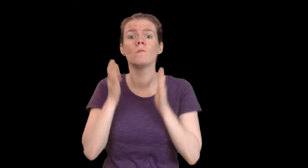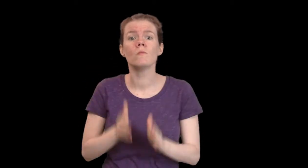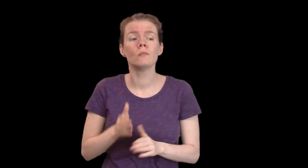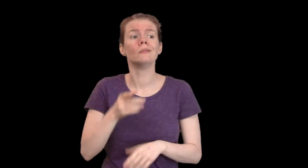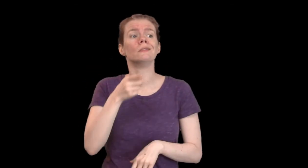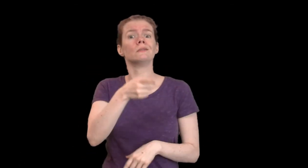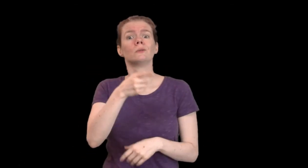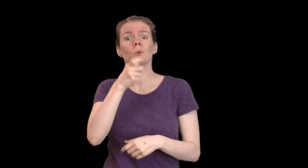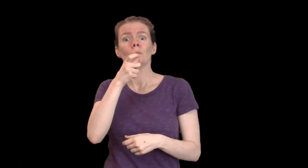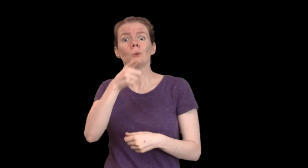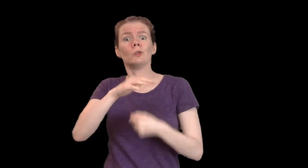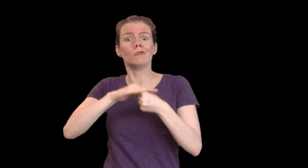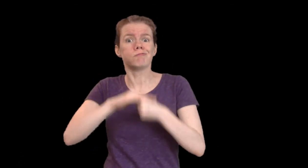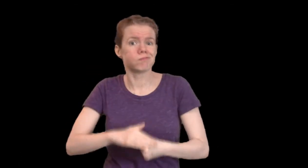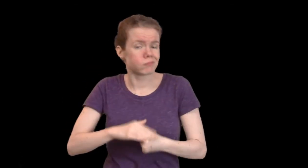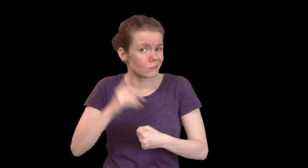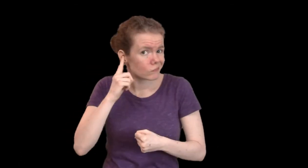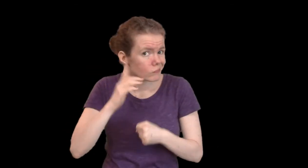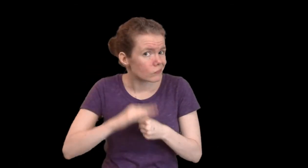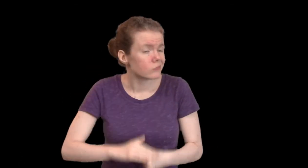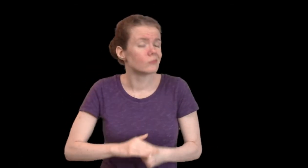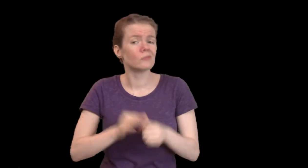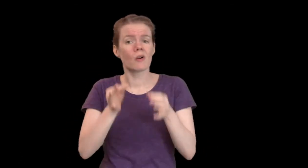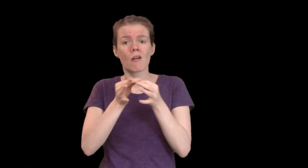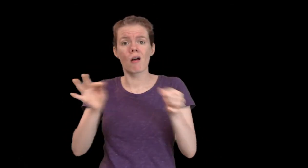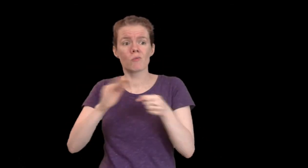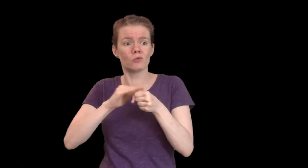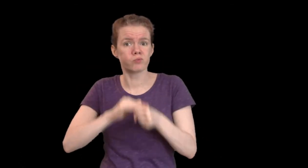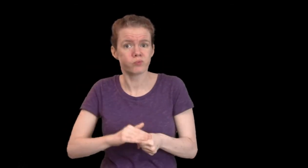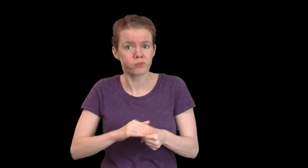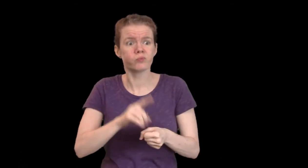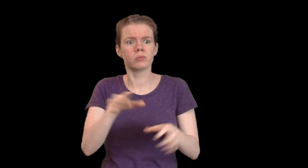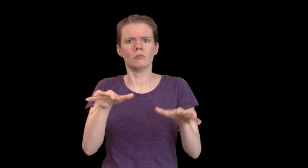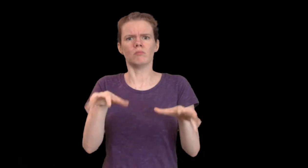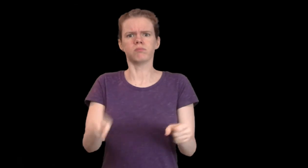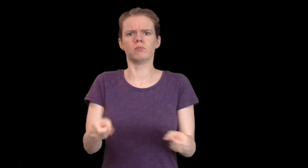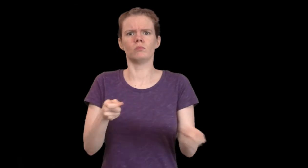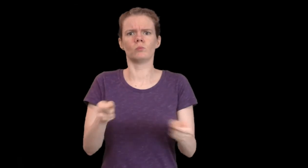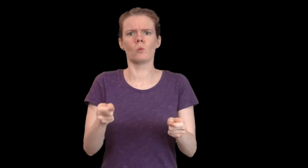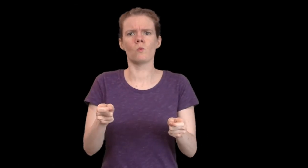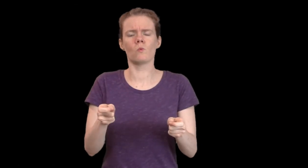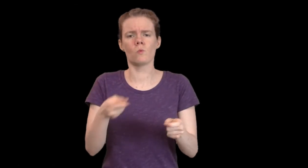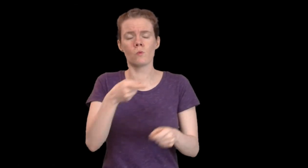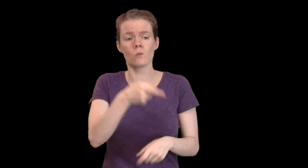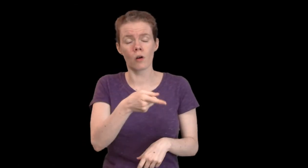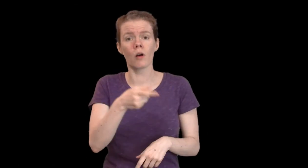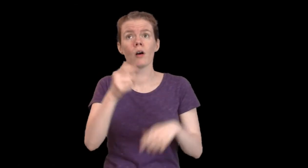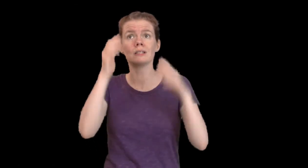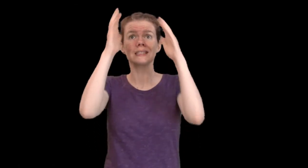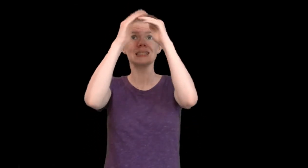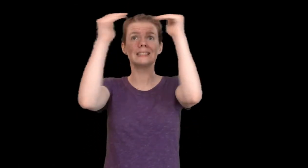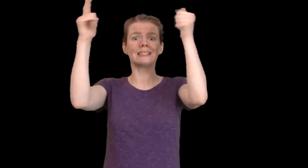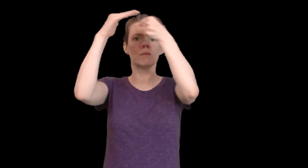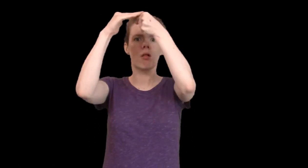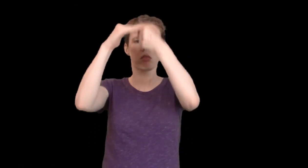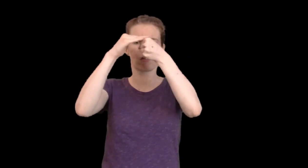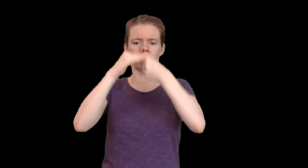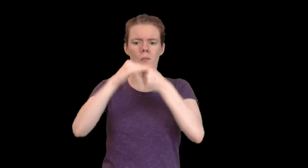Oralist and other linguicist-audist ideologies want to gain control. The system maintains oppression.